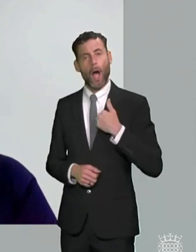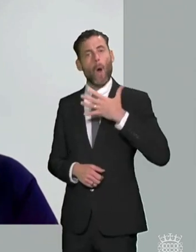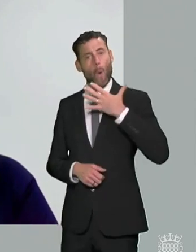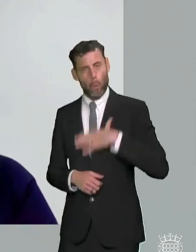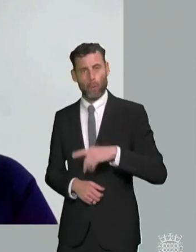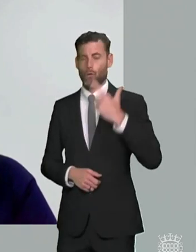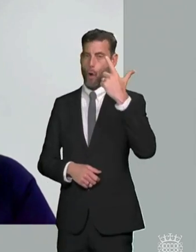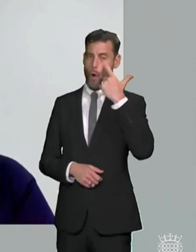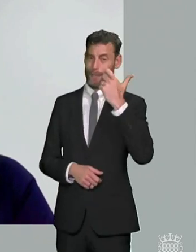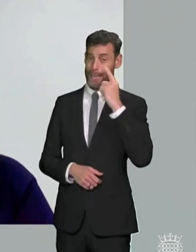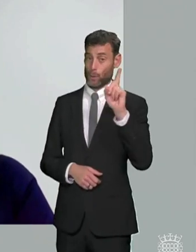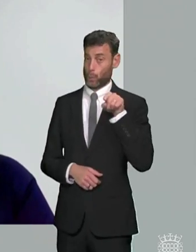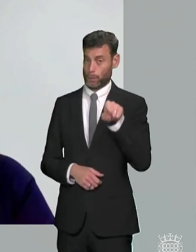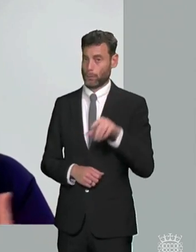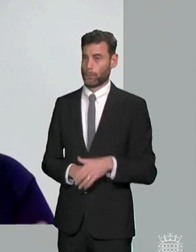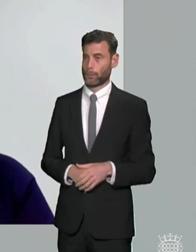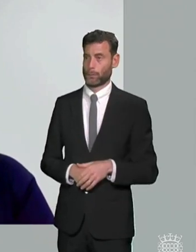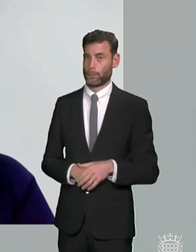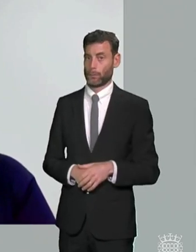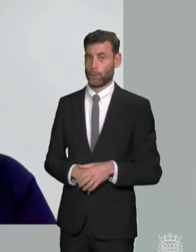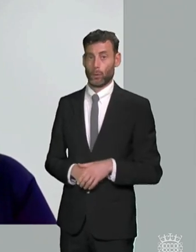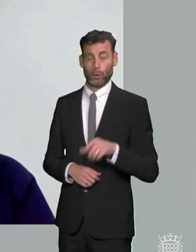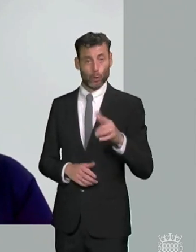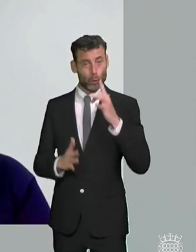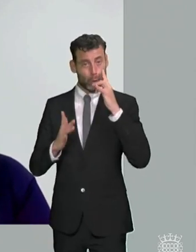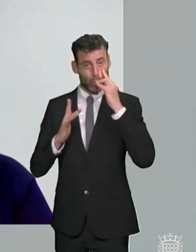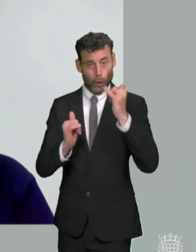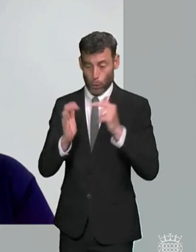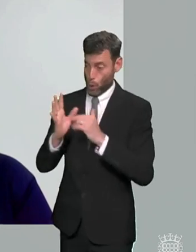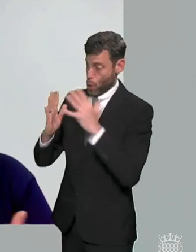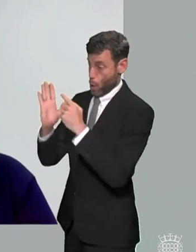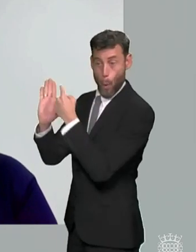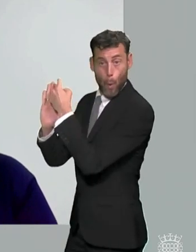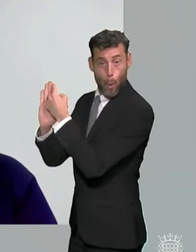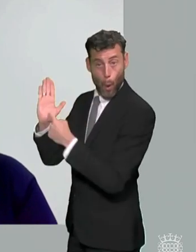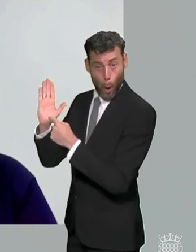is to be looking at whether the law is being complied with so it's not just about experience